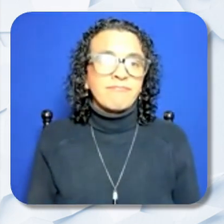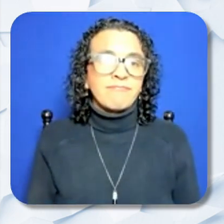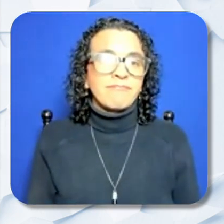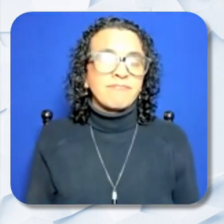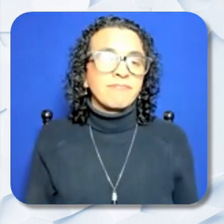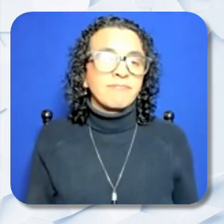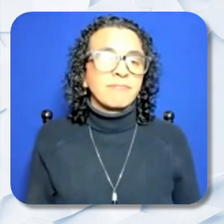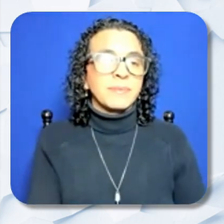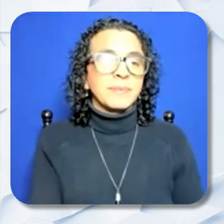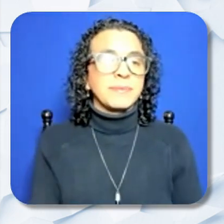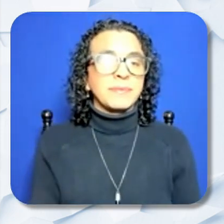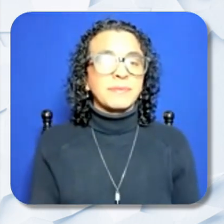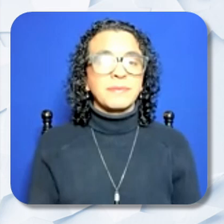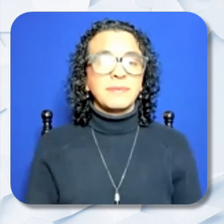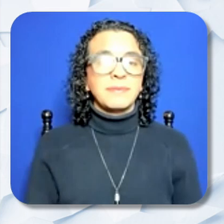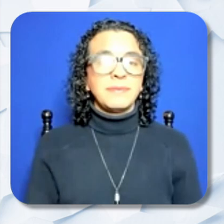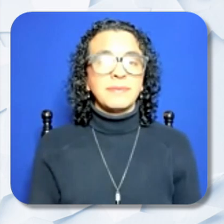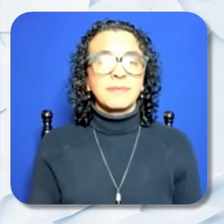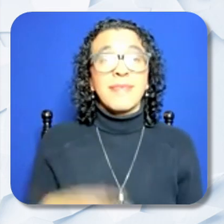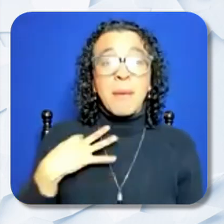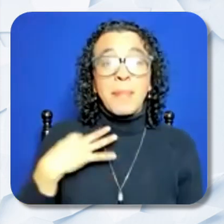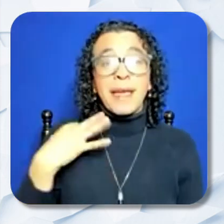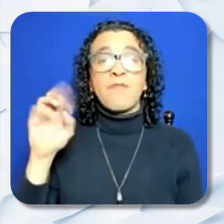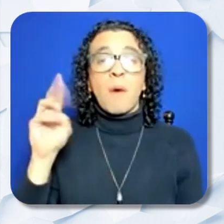Application Format and Submission Requirements 2.